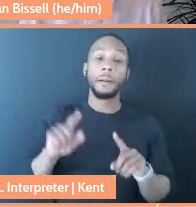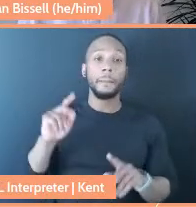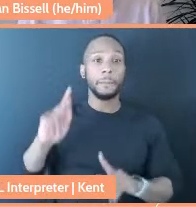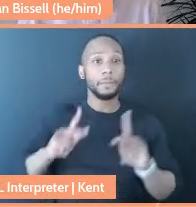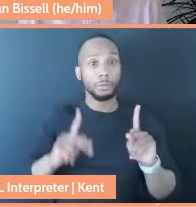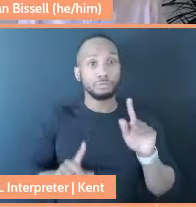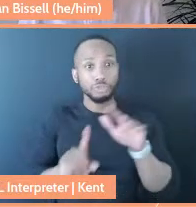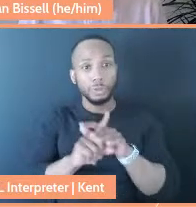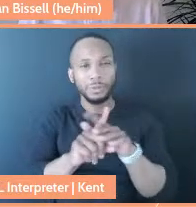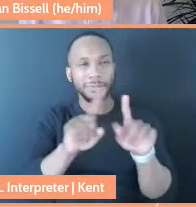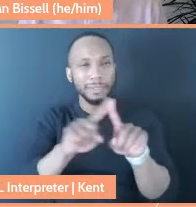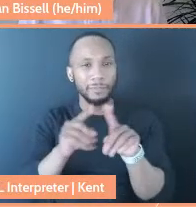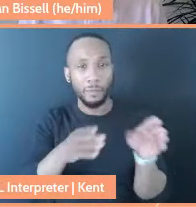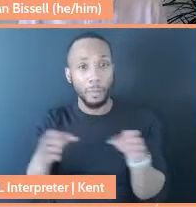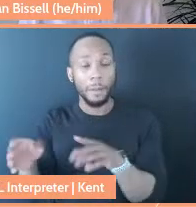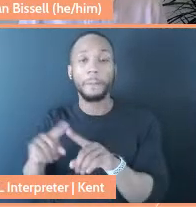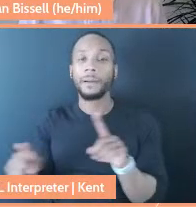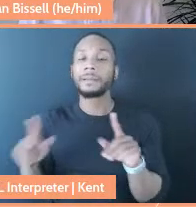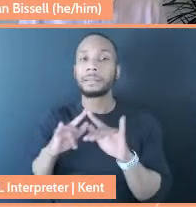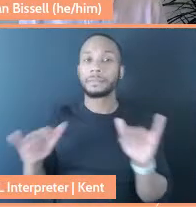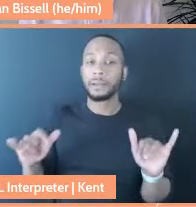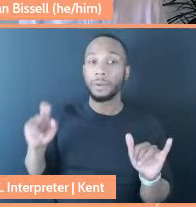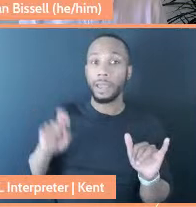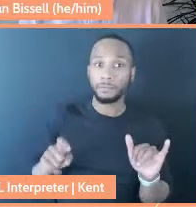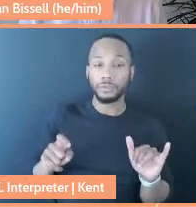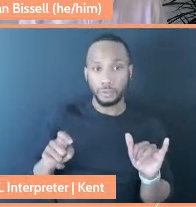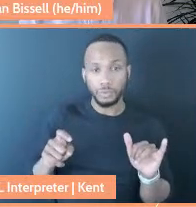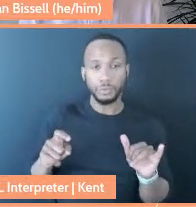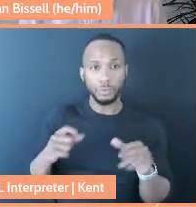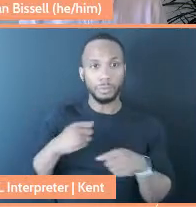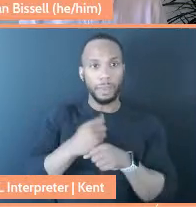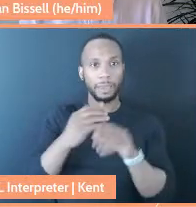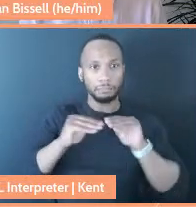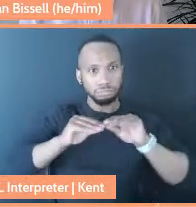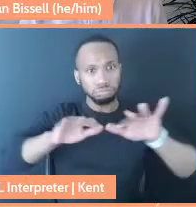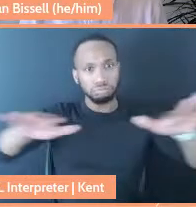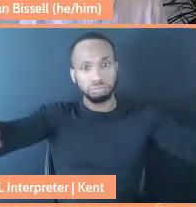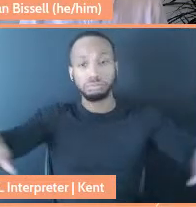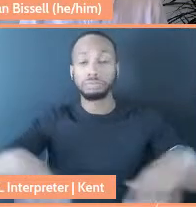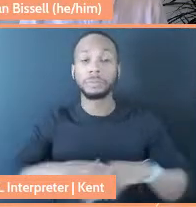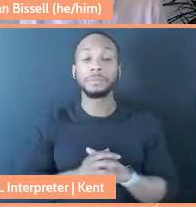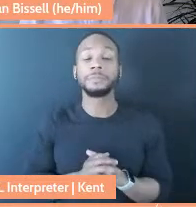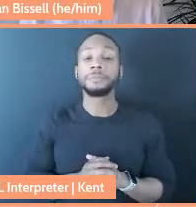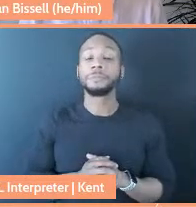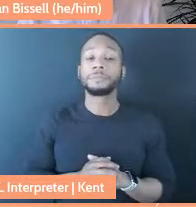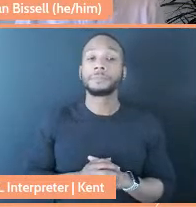But I do think we have to then get it to scale. And when you think about healthcare